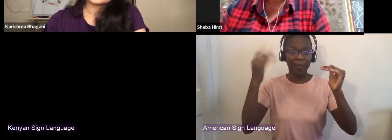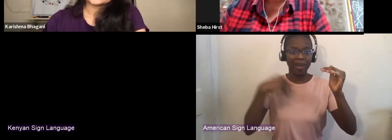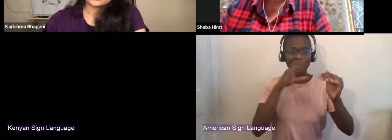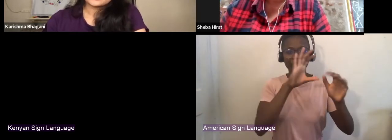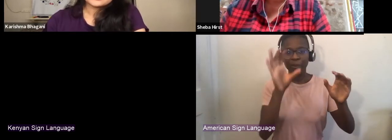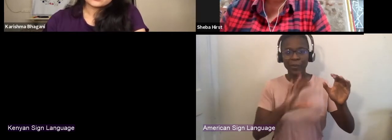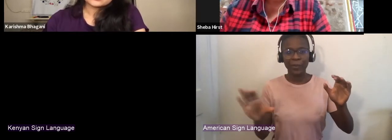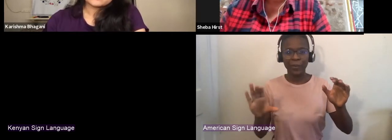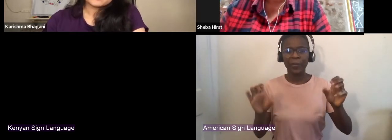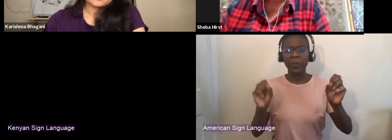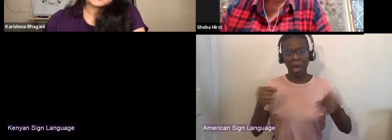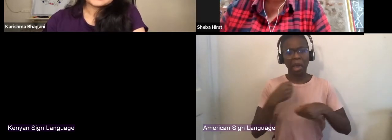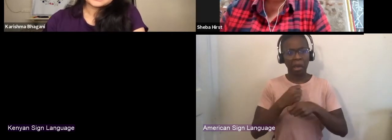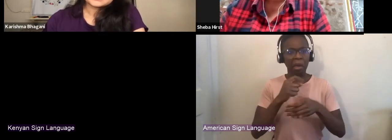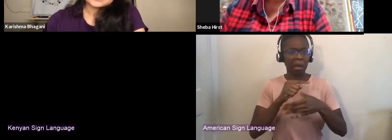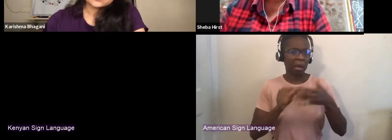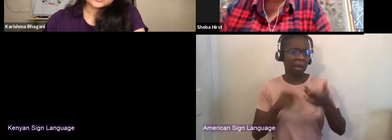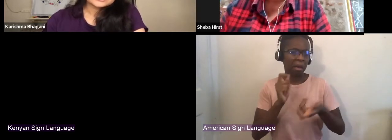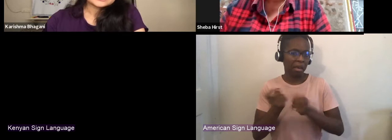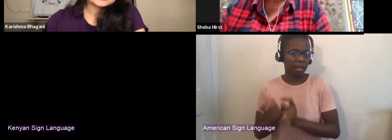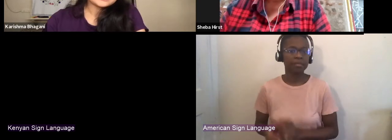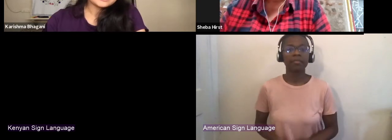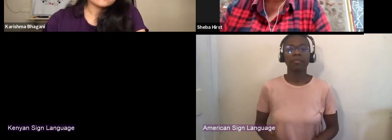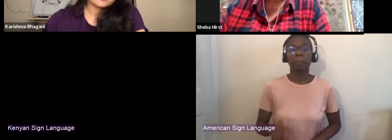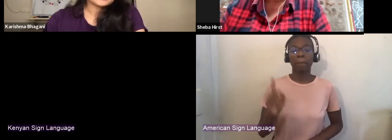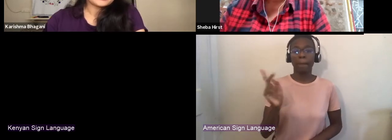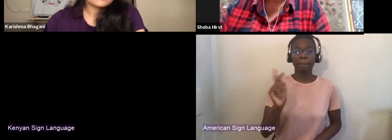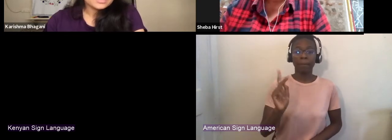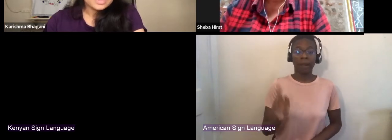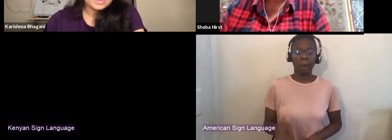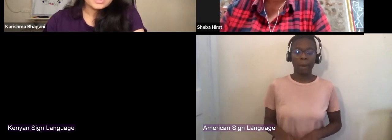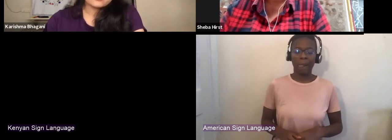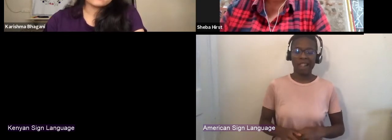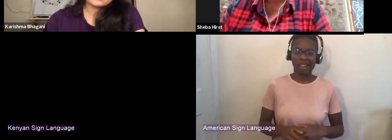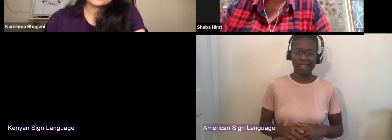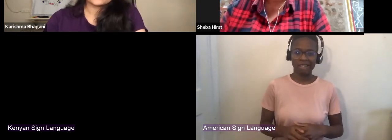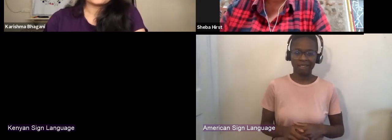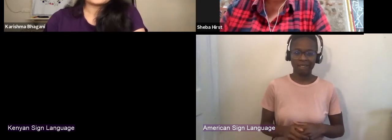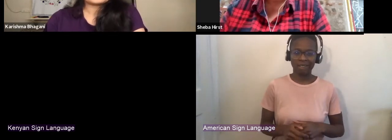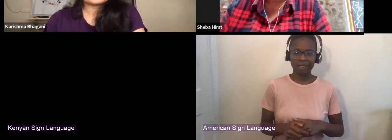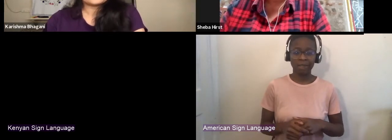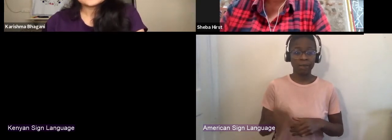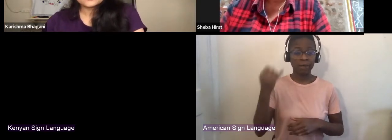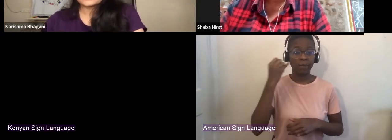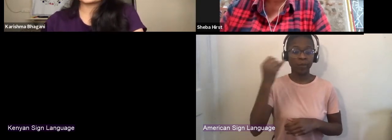in the scholarly world of performance studies which is this idea of archival and how within the Western world,